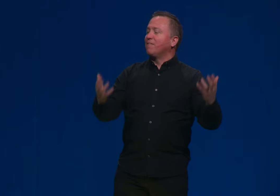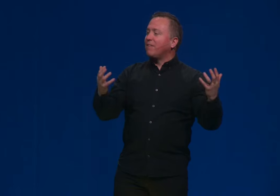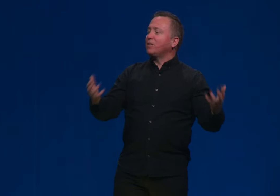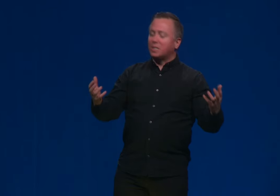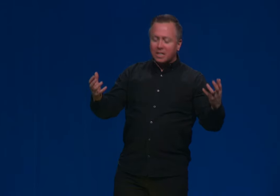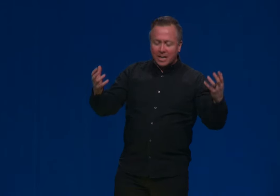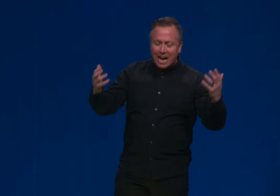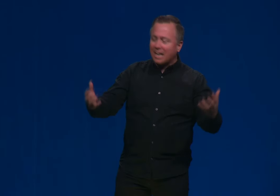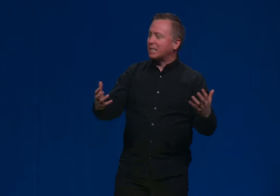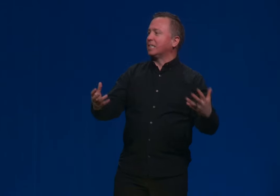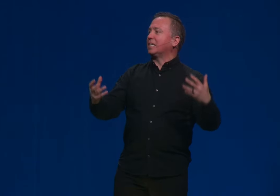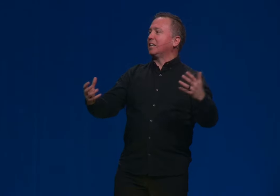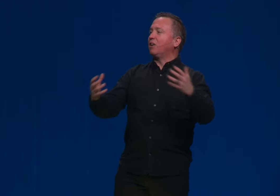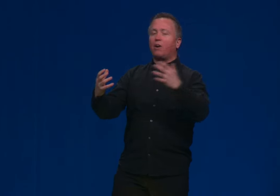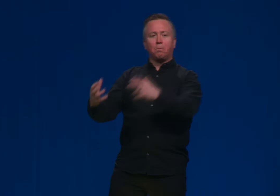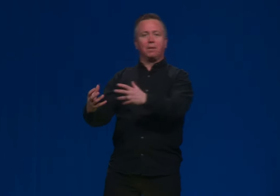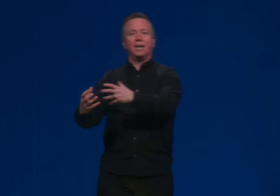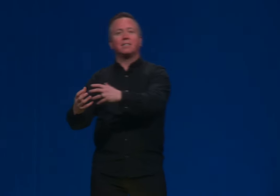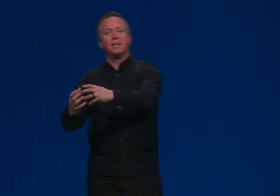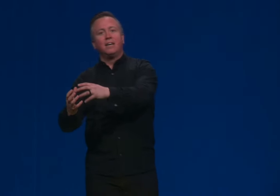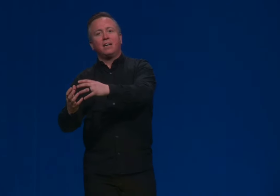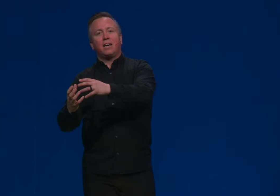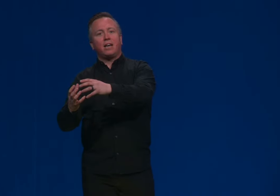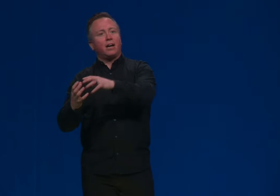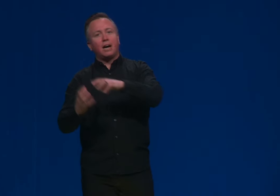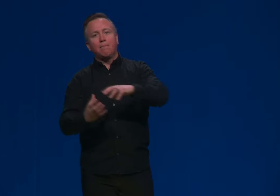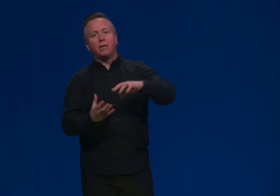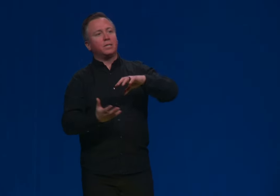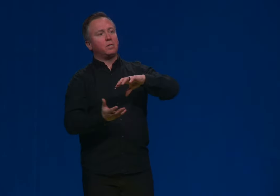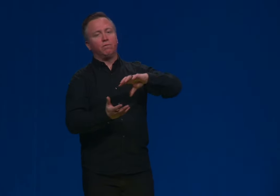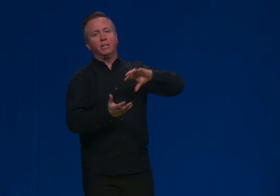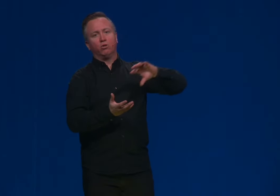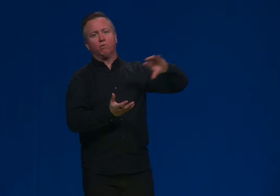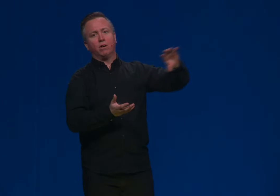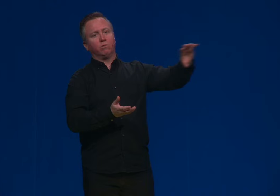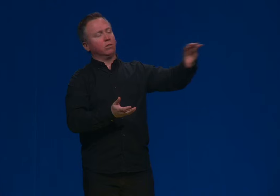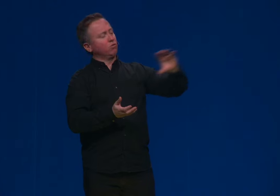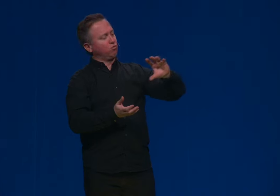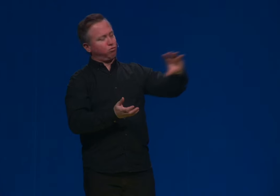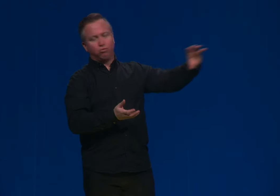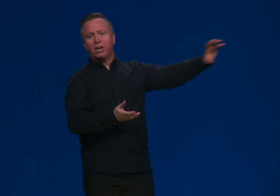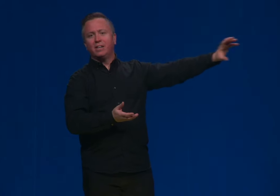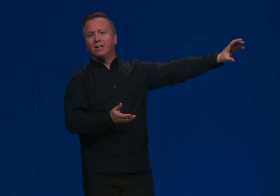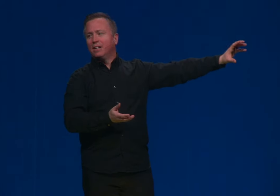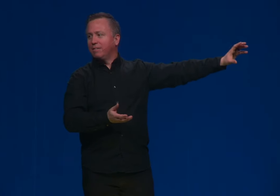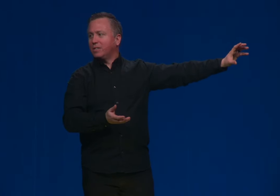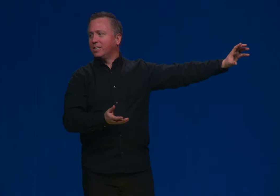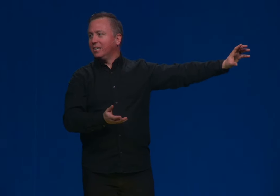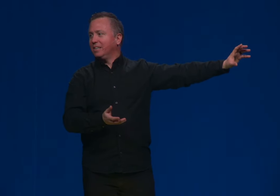I've never seen an accident in an auto plant and a hybrid SUV drove out, you know, right? Have you even seen that?